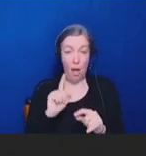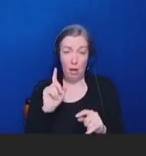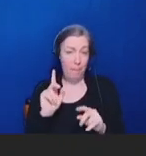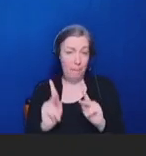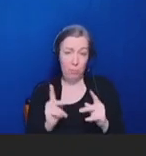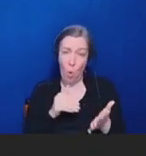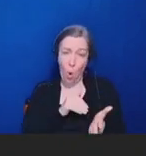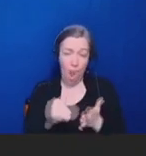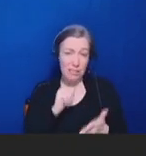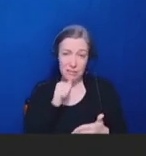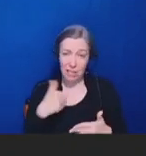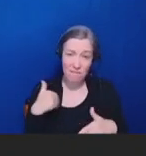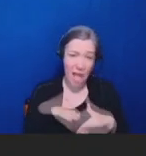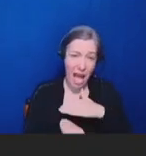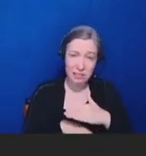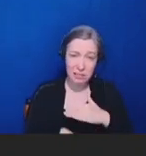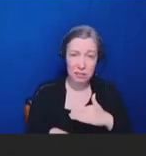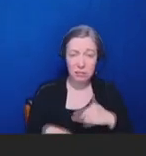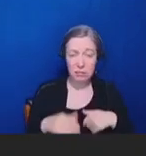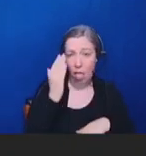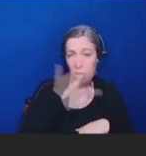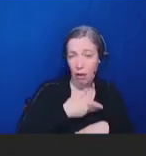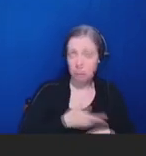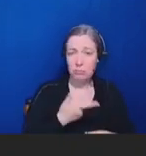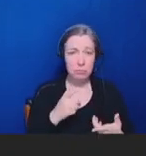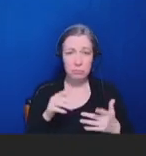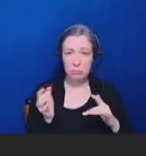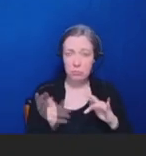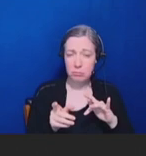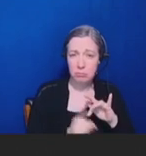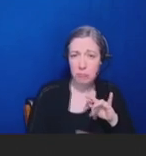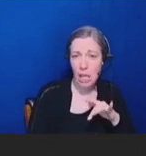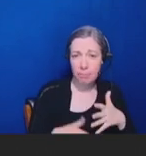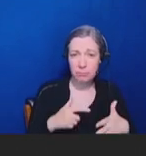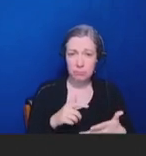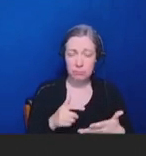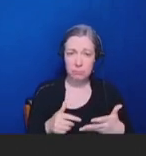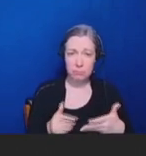So, this is a major advantage. But the changes have also had a negative impact on how we